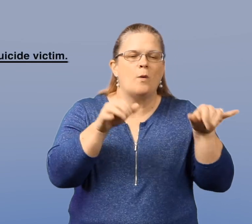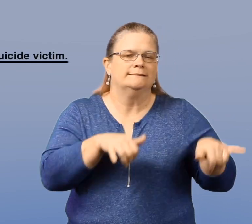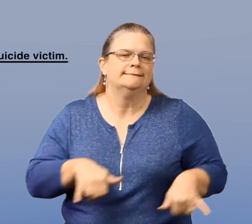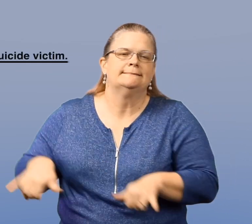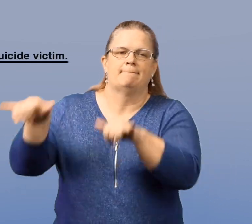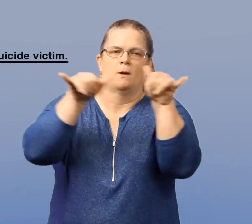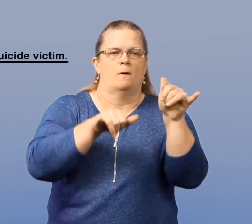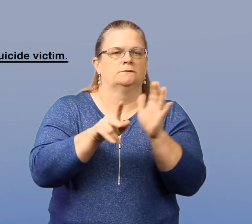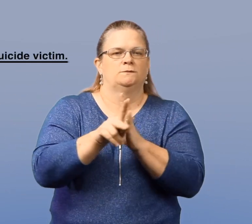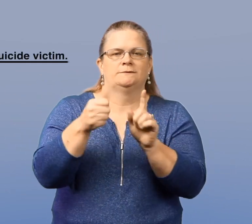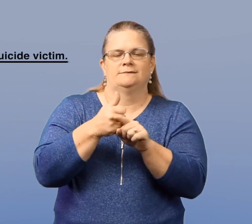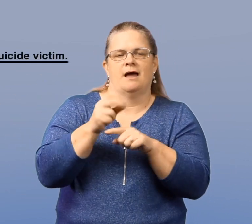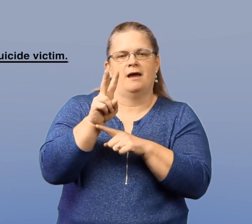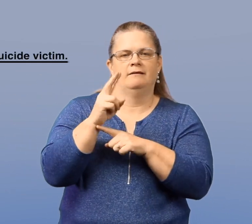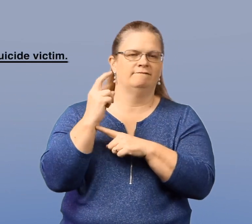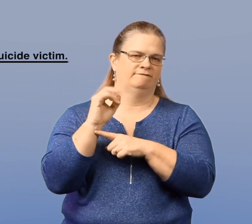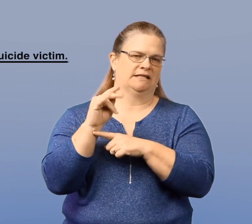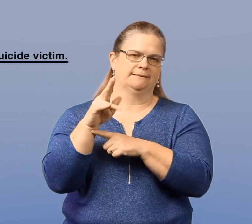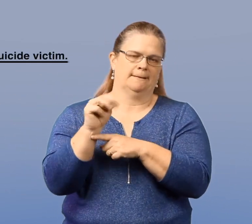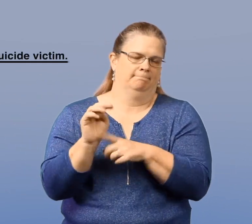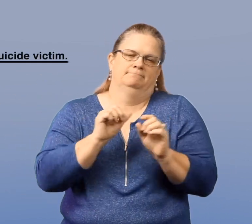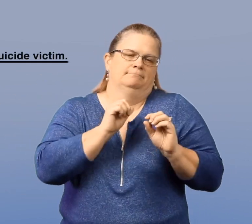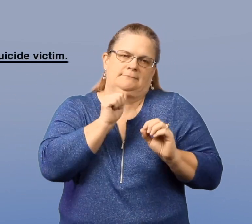There is no stereotypical suicide victim.